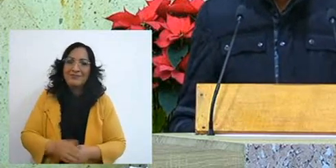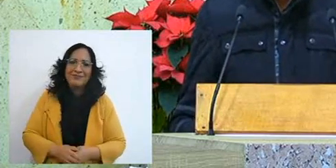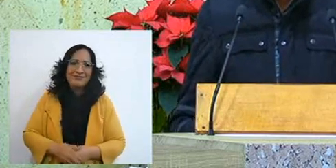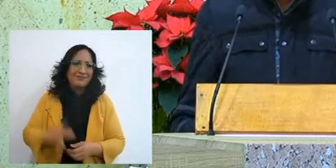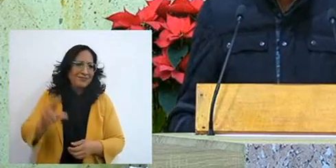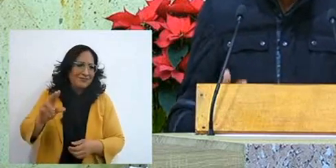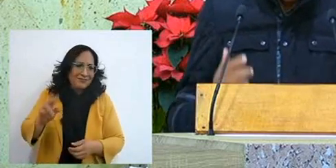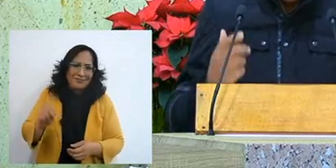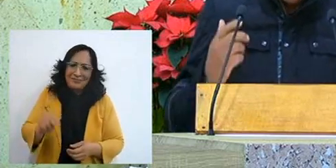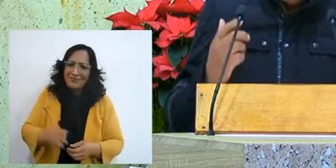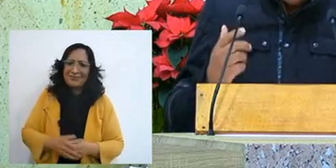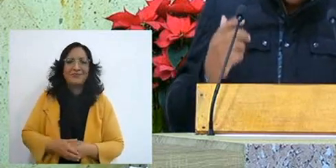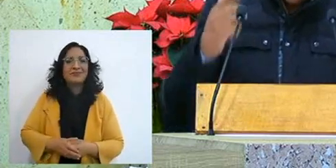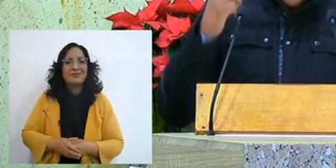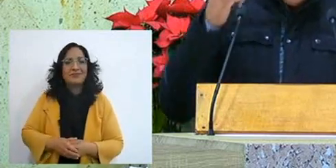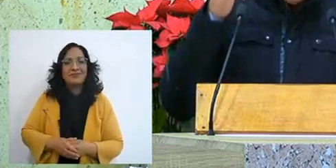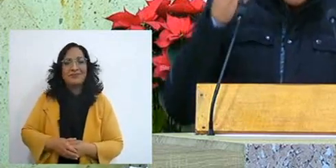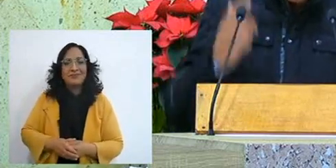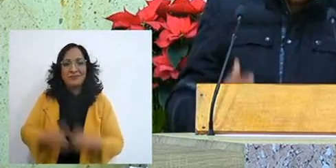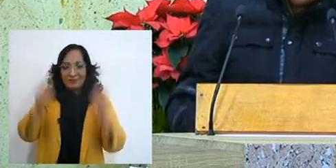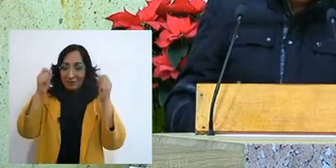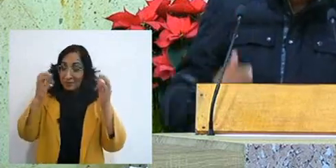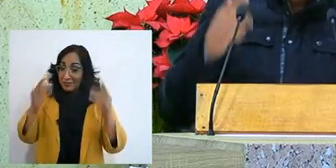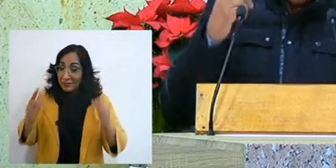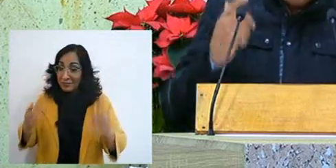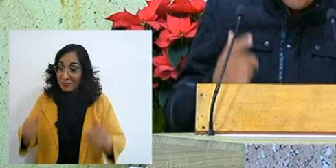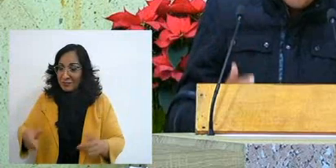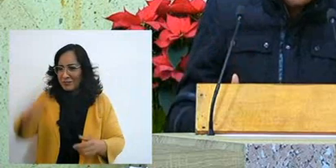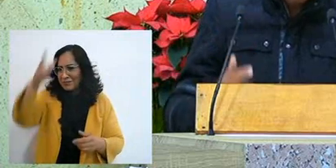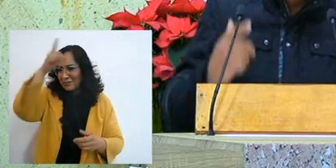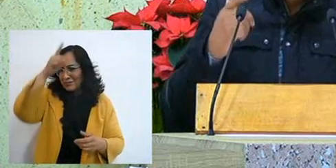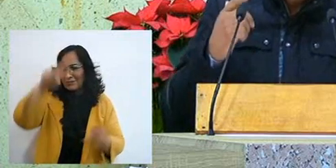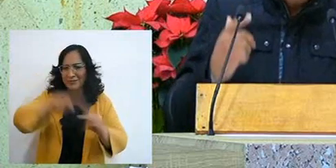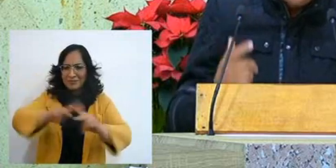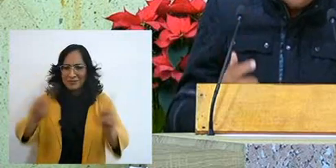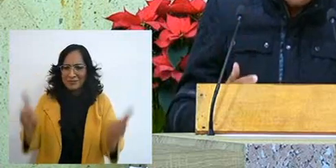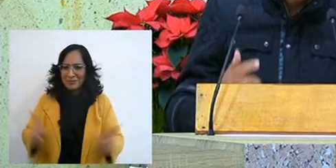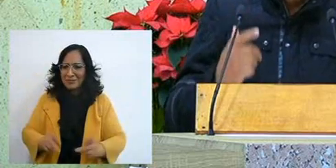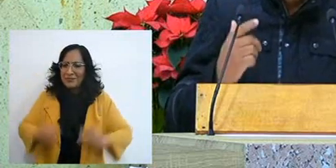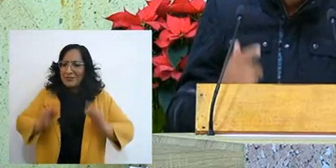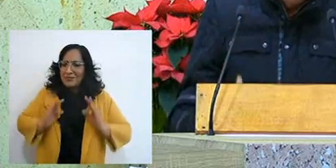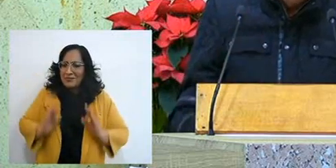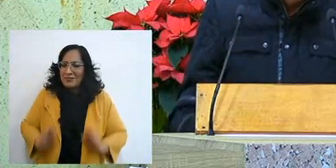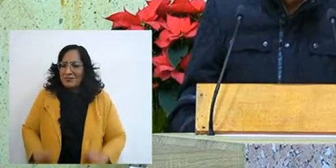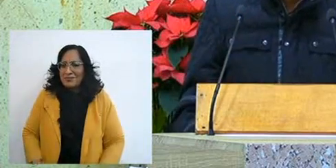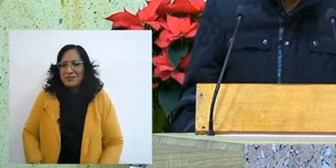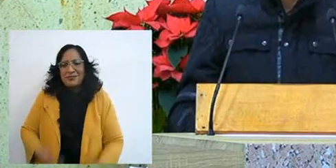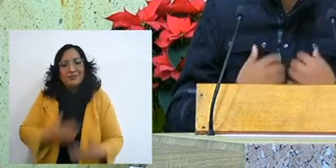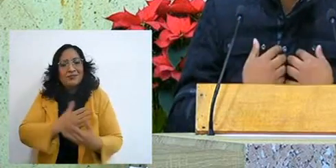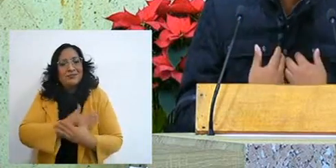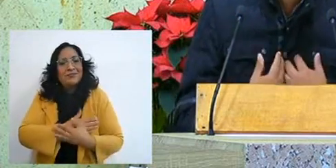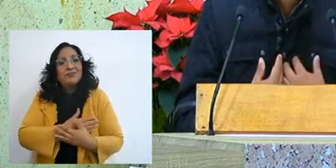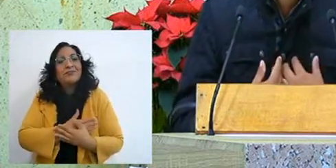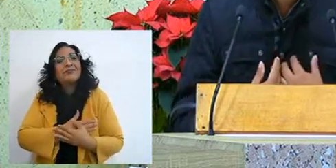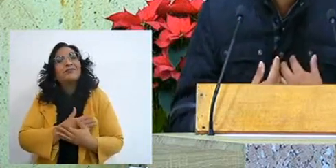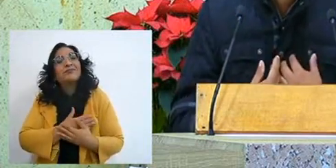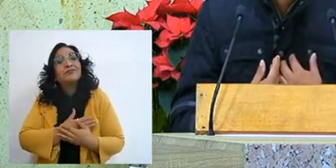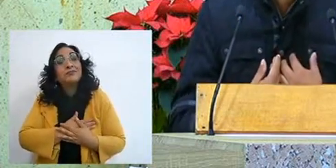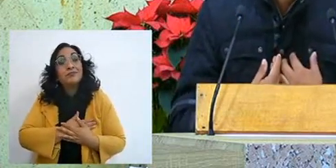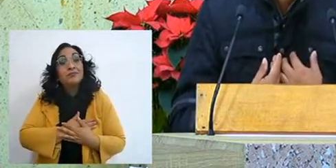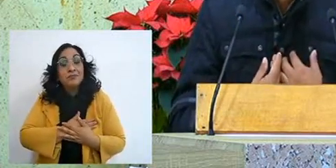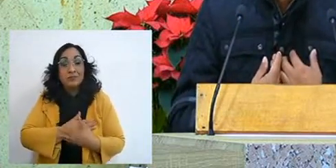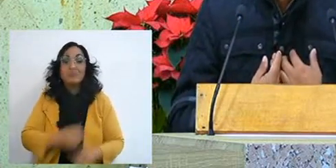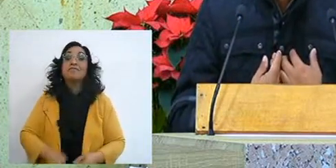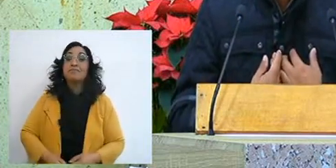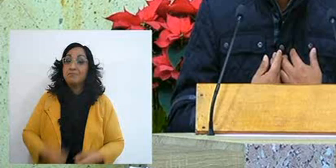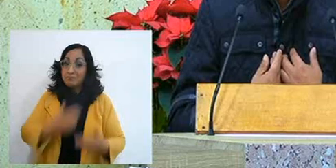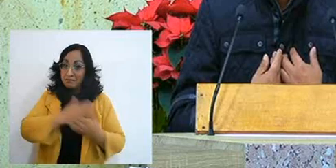but also spiritual benefits, peace, tranquility, love, loving myself,